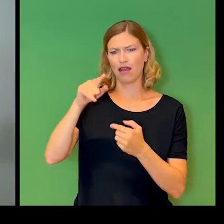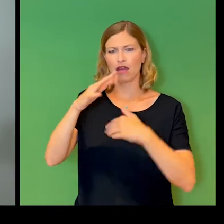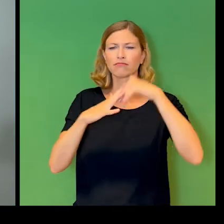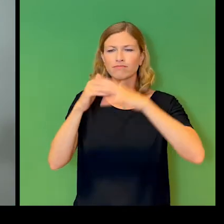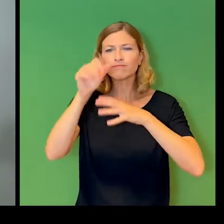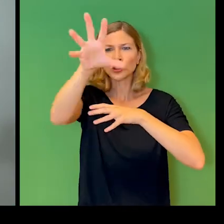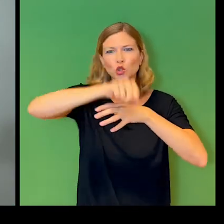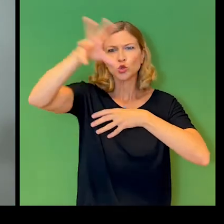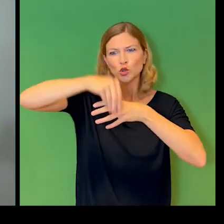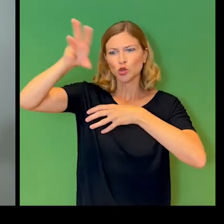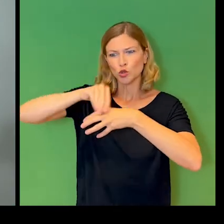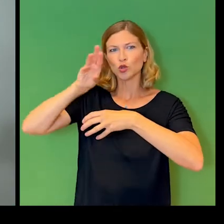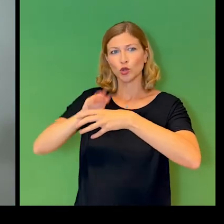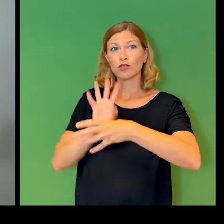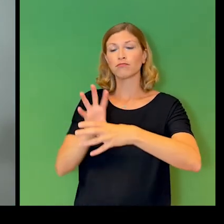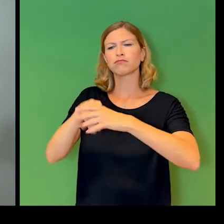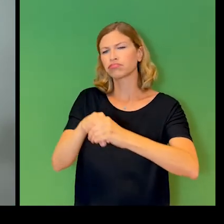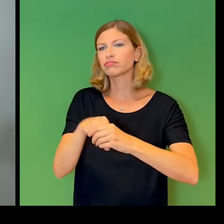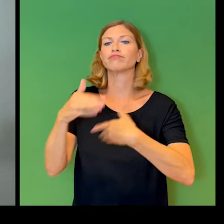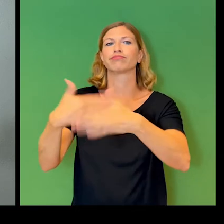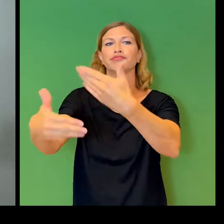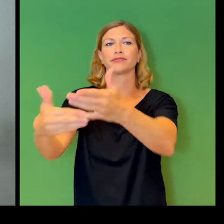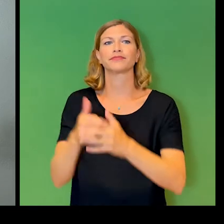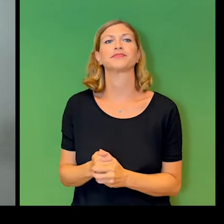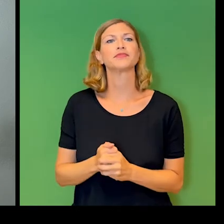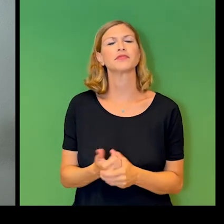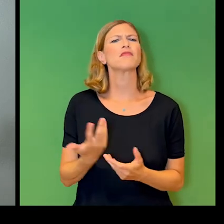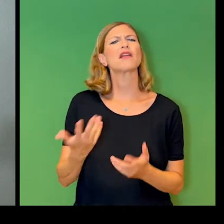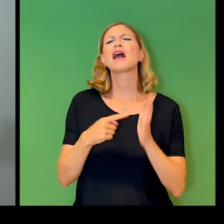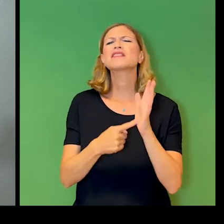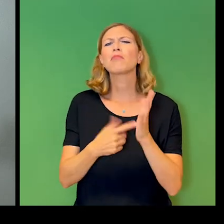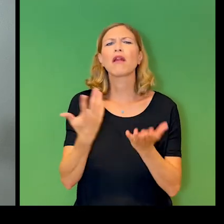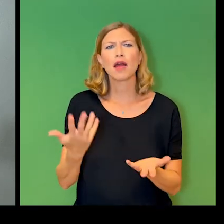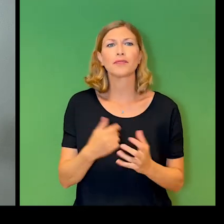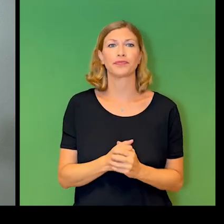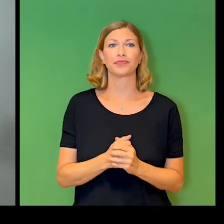Another great example of A.I. being used is in Amazon's Alexa.